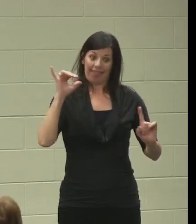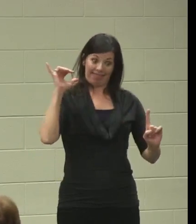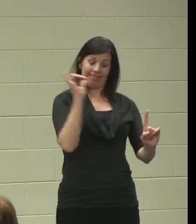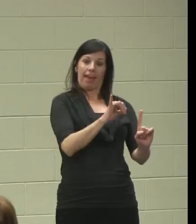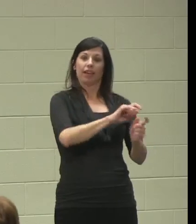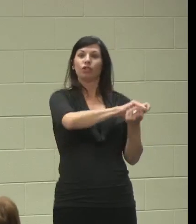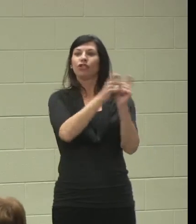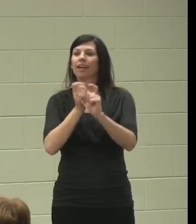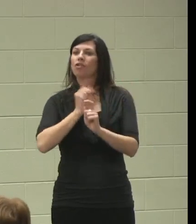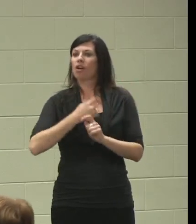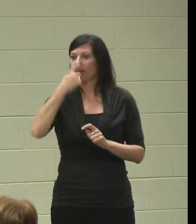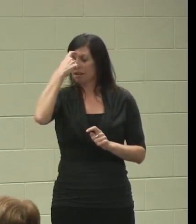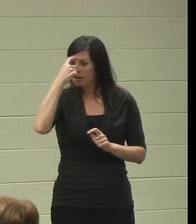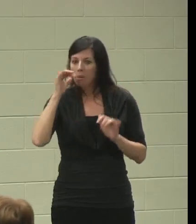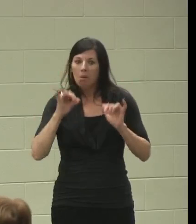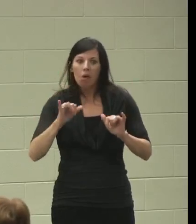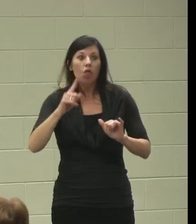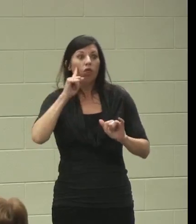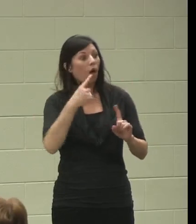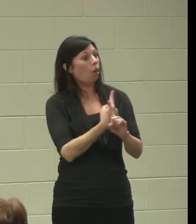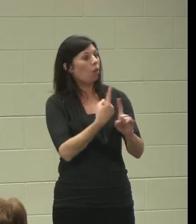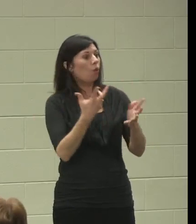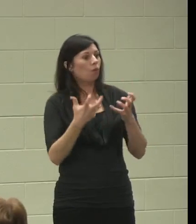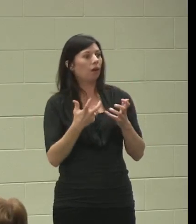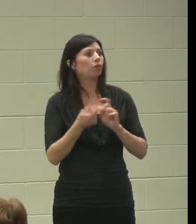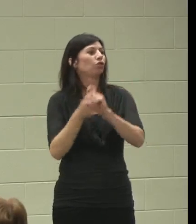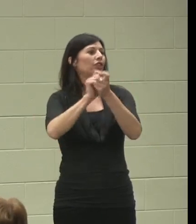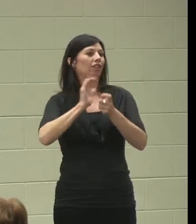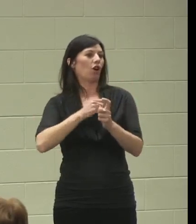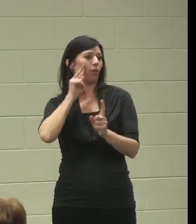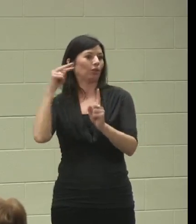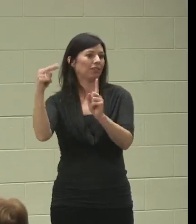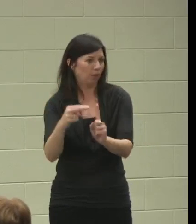needed to go, and it changed our view on what was possible and what was necessary.